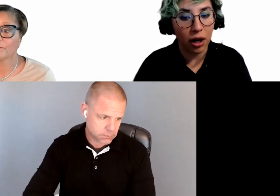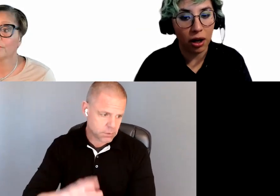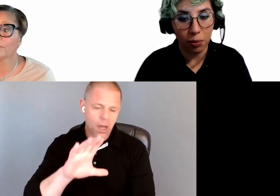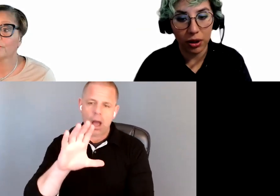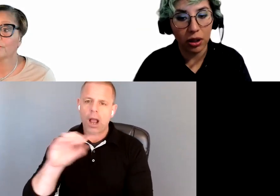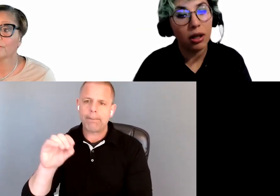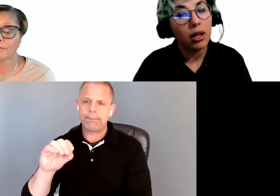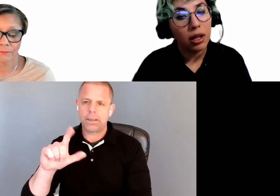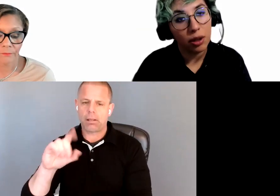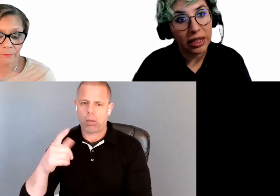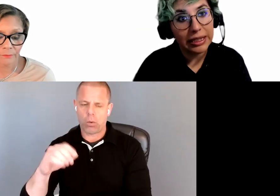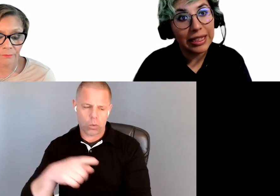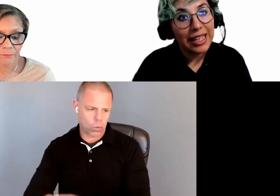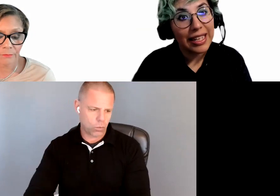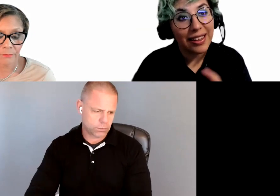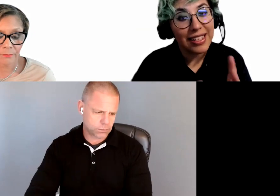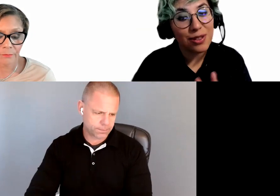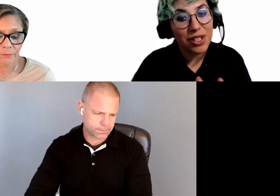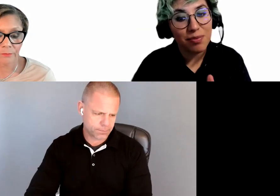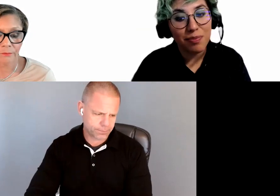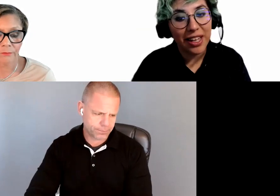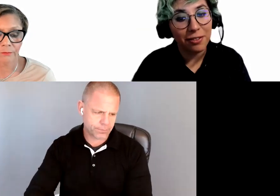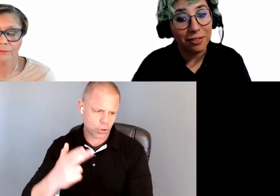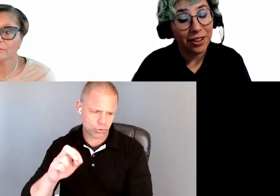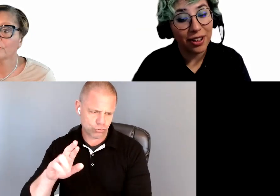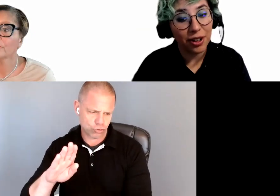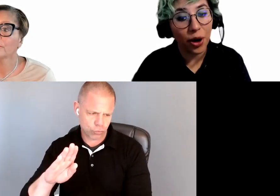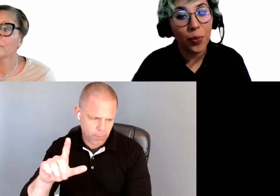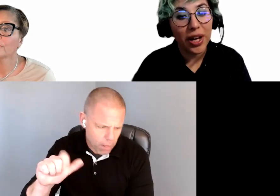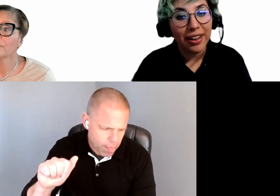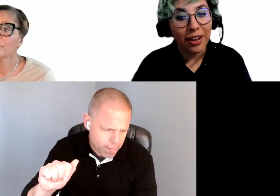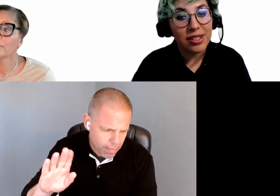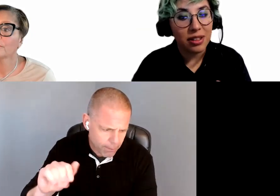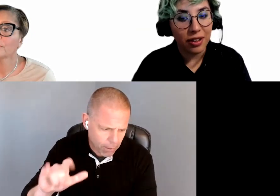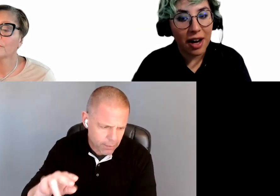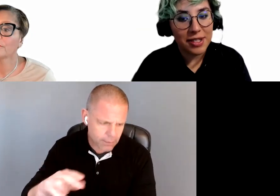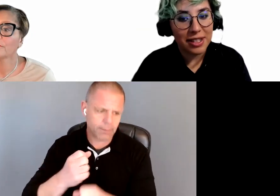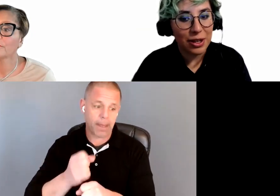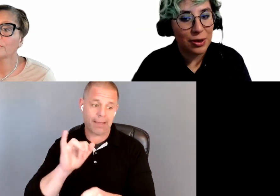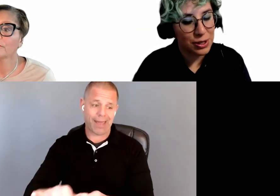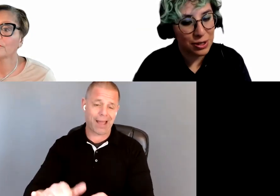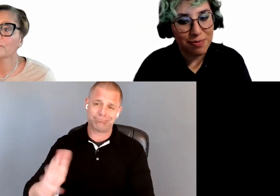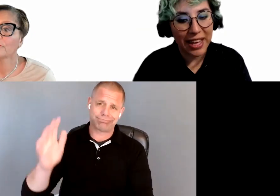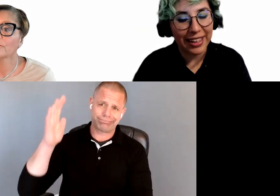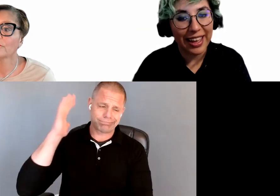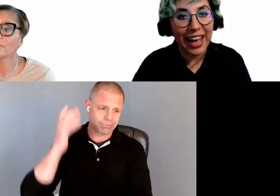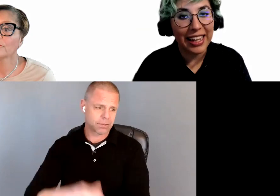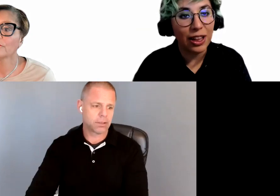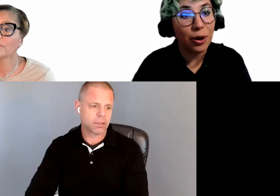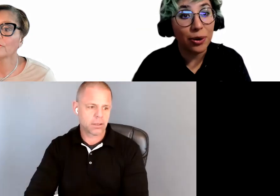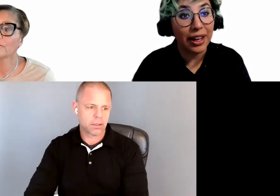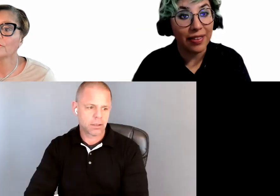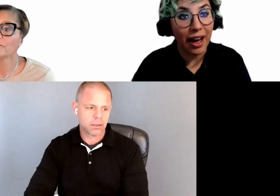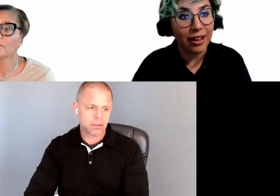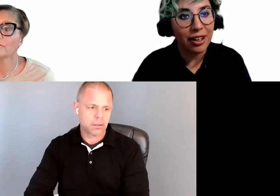Herb Lubalin. This was made very long ago. Now, Steelograph used to make any logo like that.